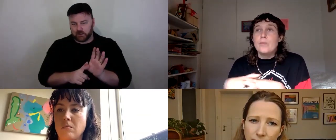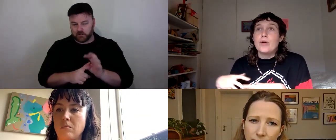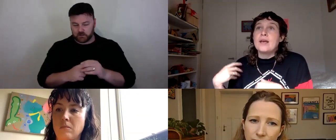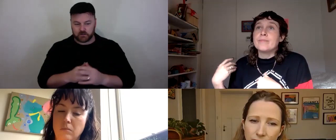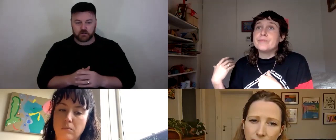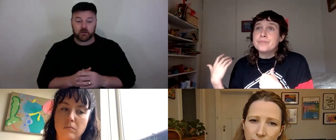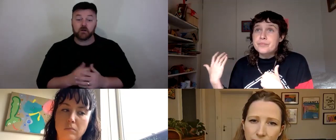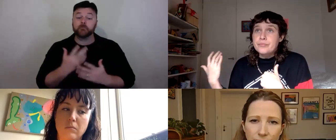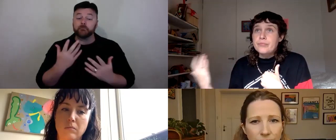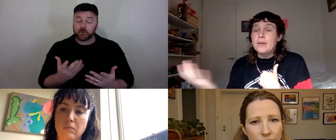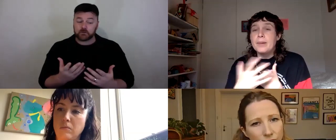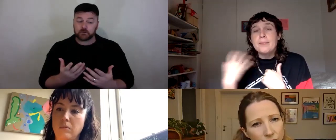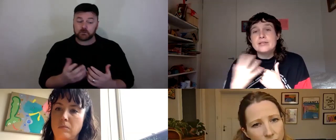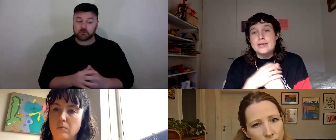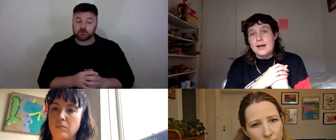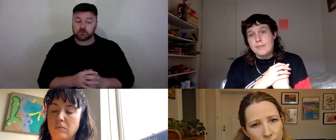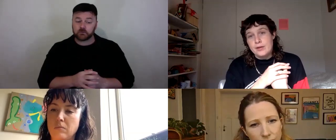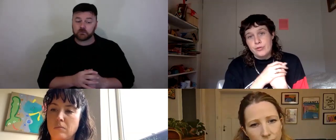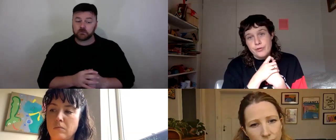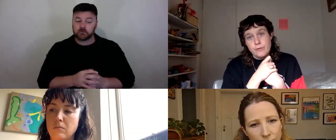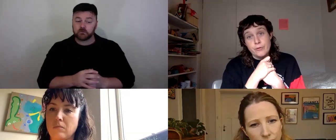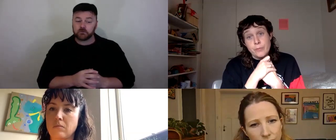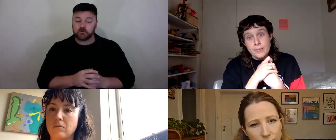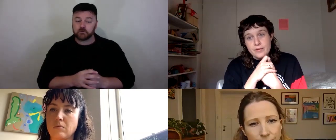said, we Britain in people into the company through the super massive